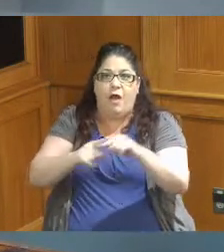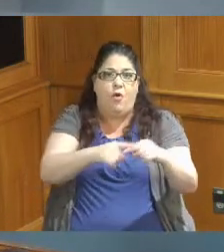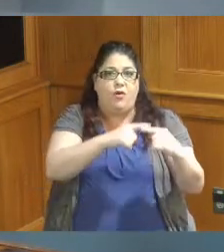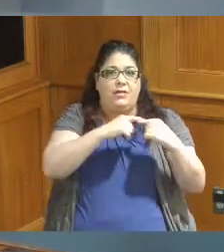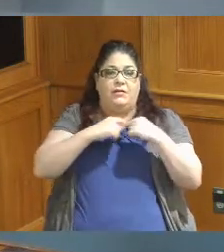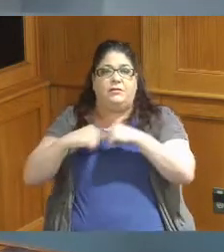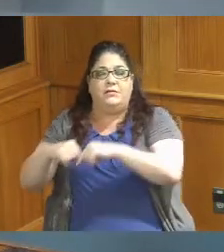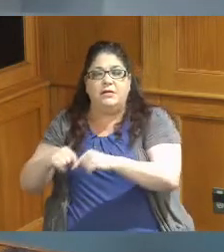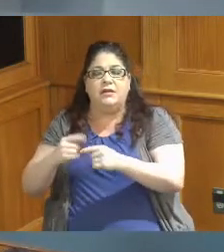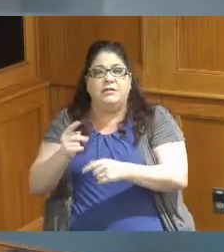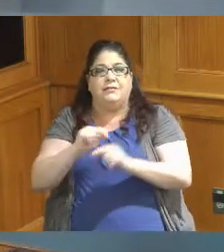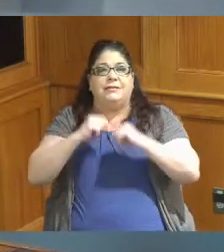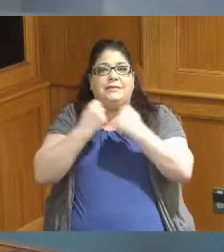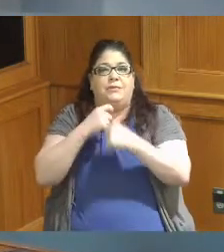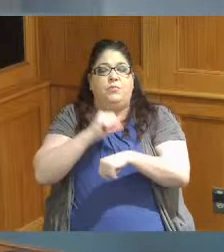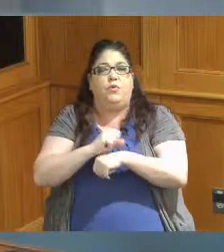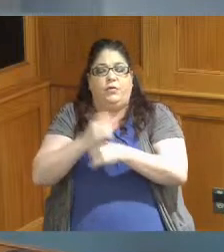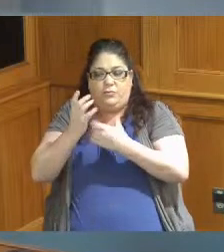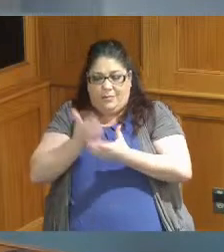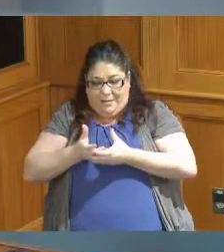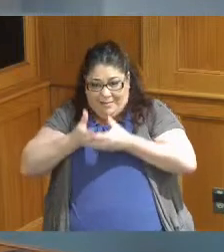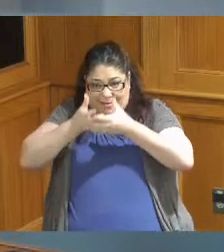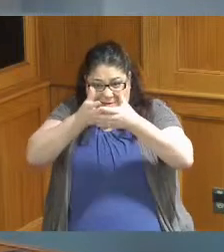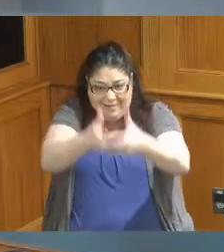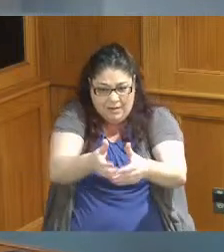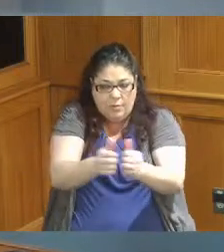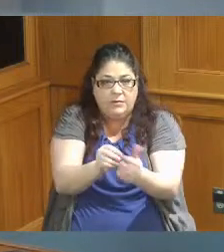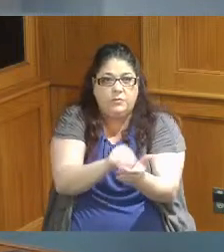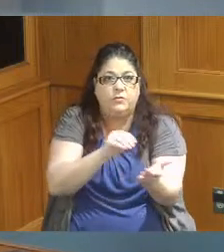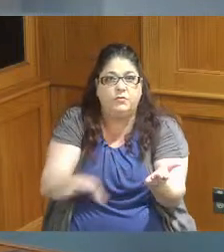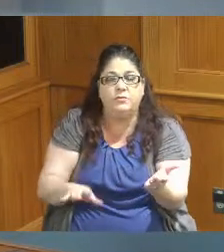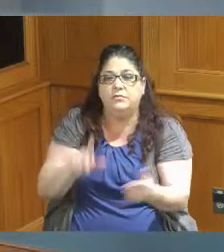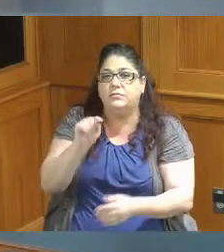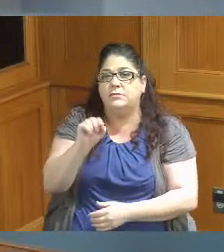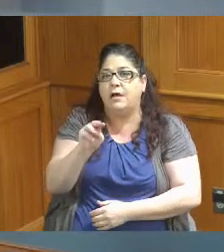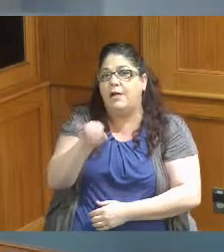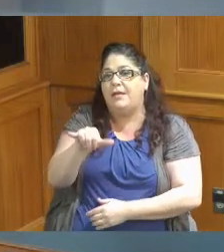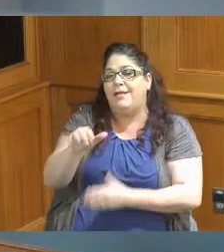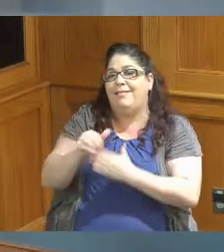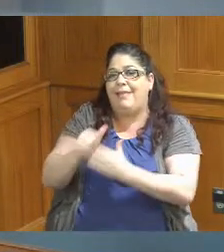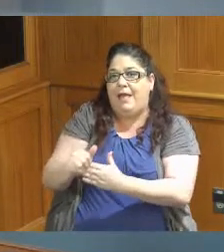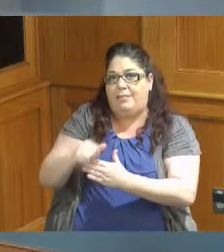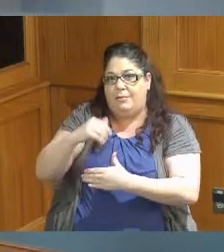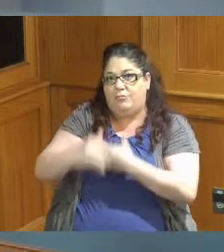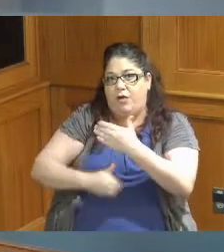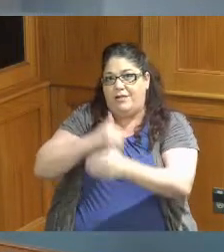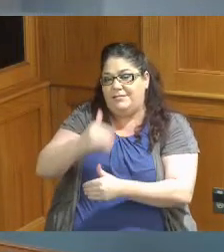bring these things to our students to get them out he's led the process and so we so we think he should be the best